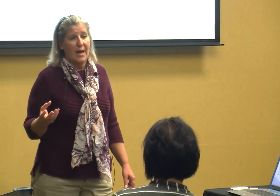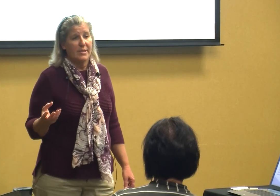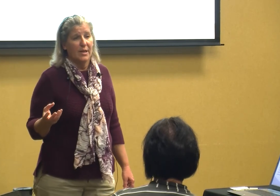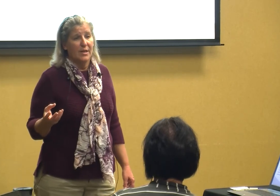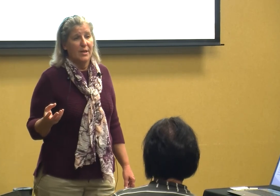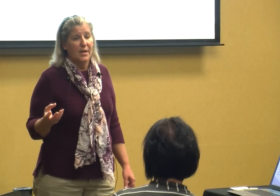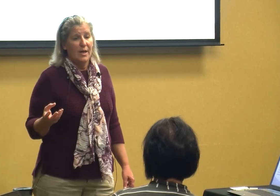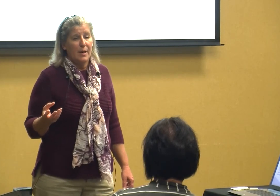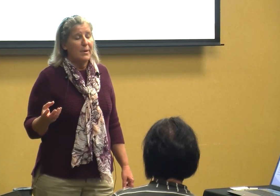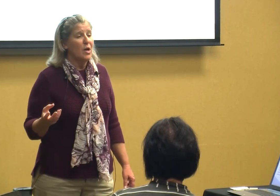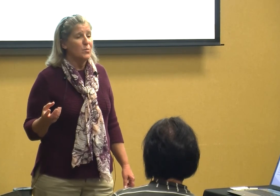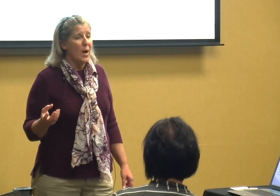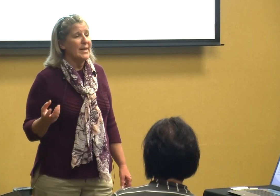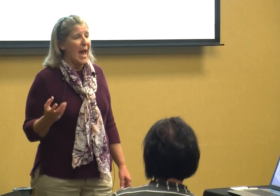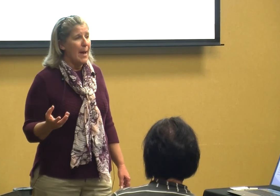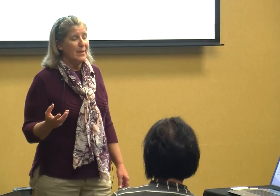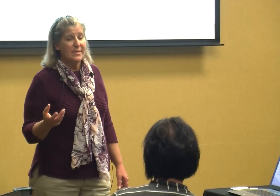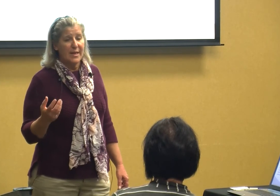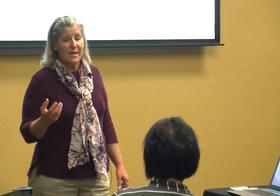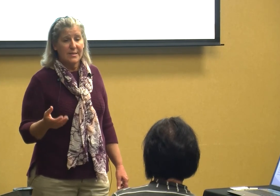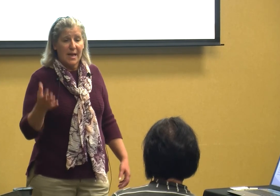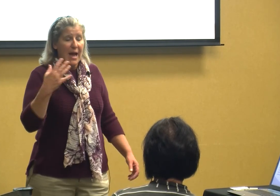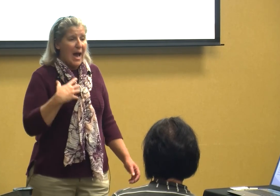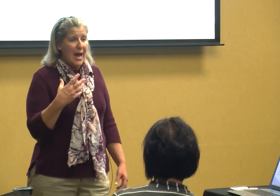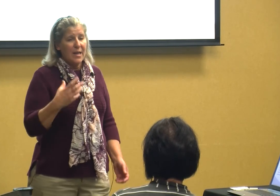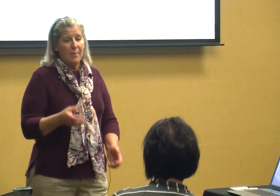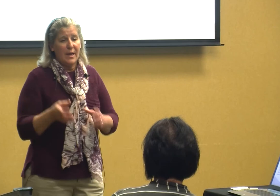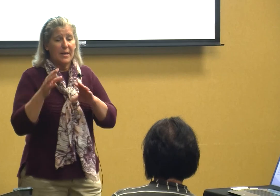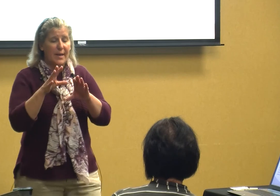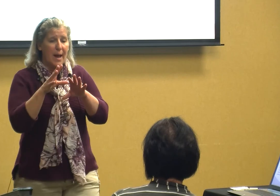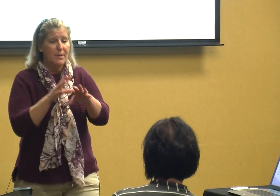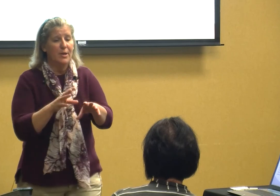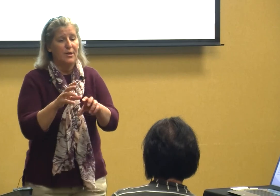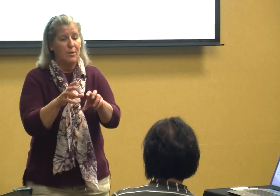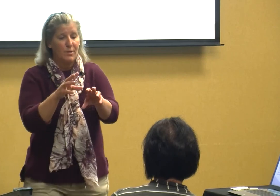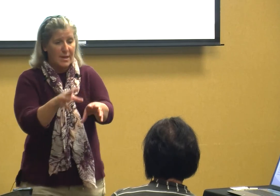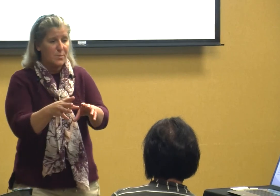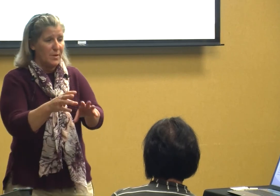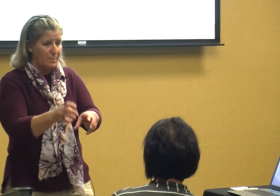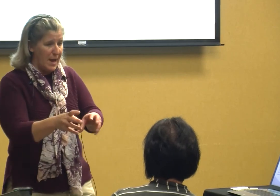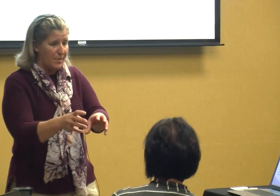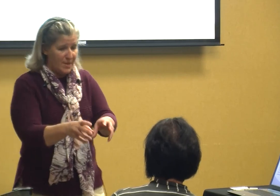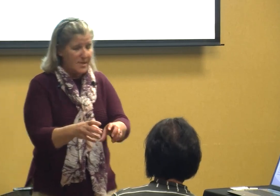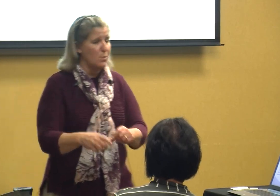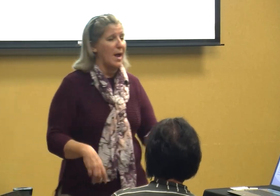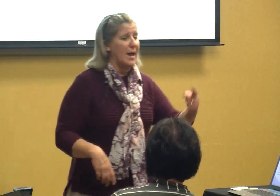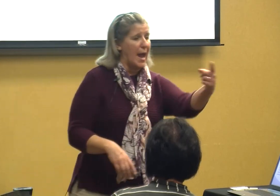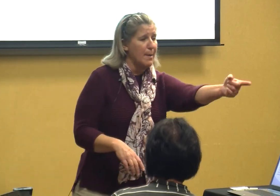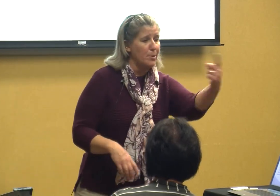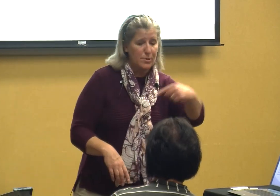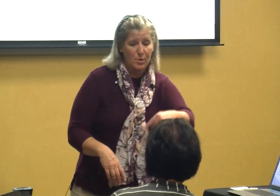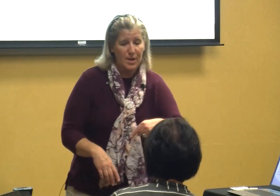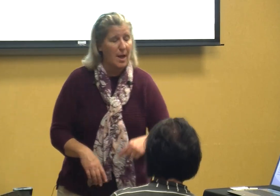because what happens is I come in and I'm going to do this with Beth this way Amber's gonna come